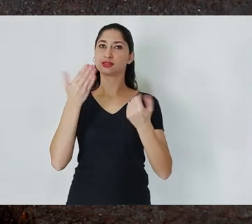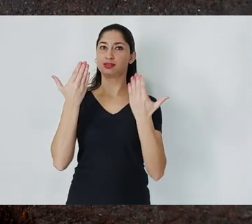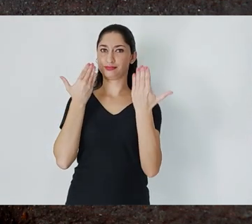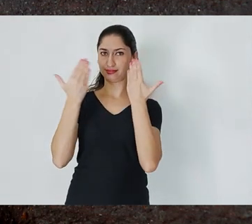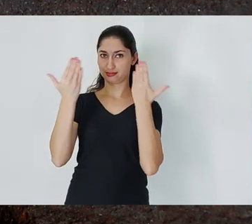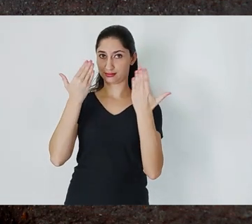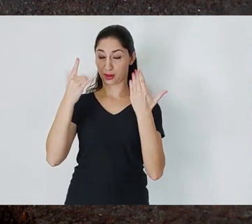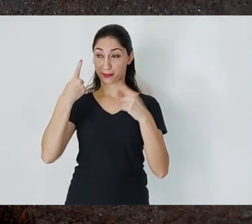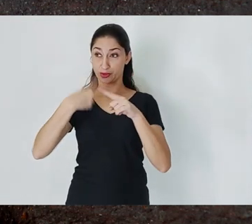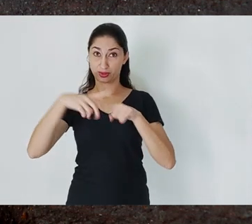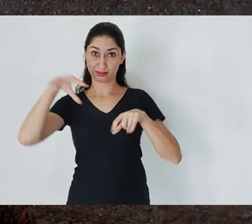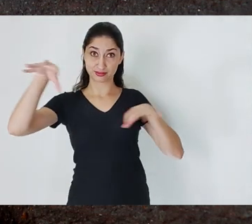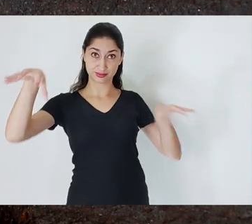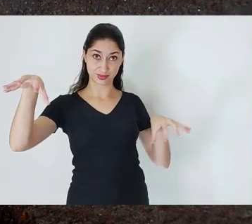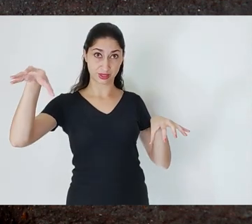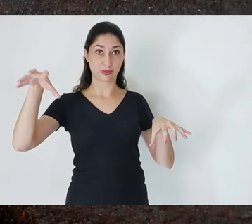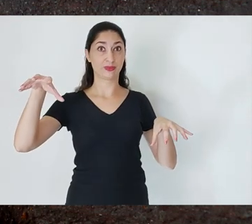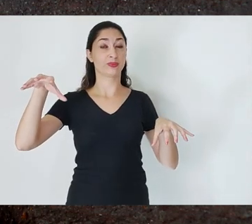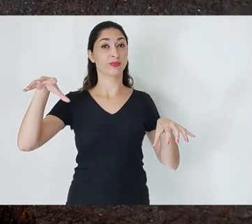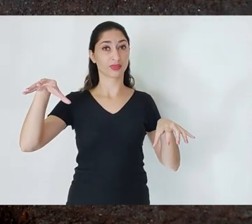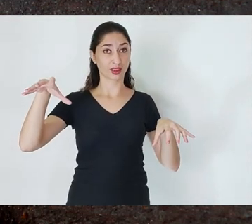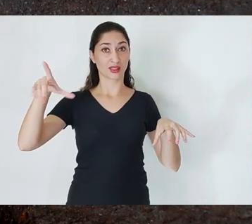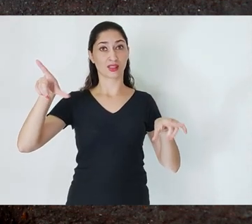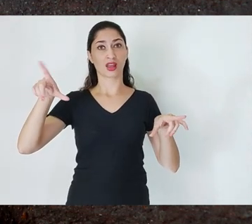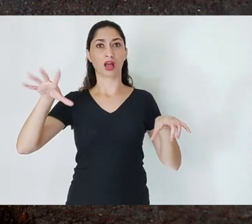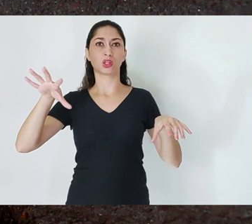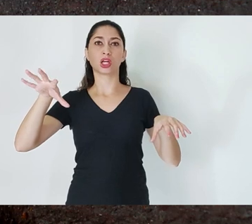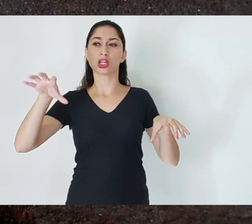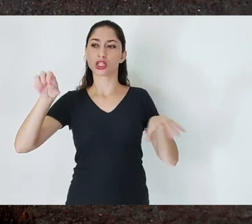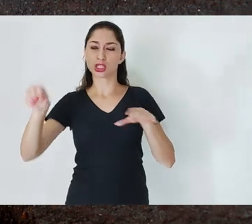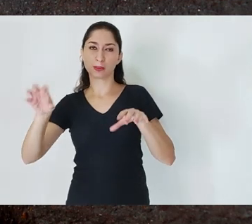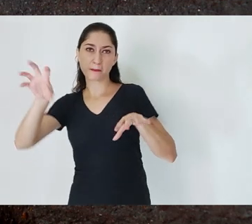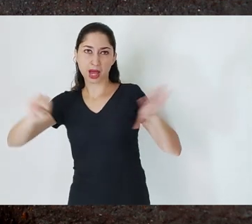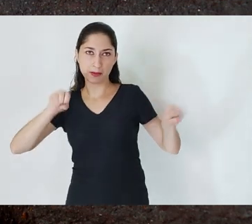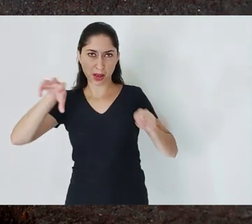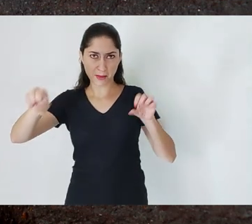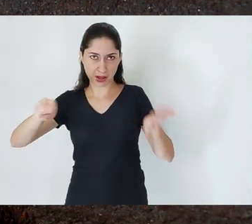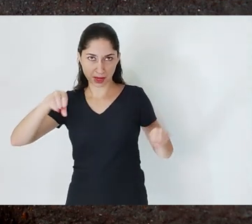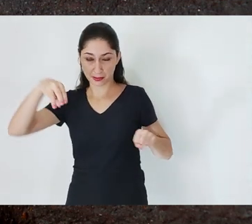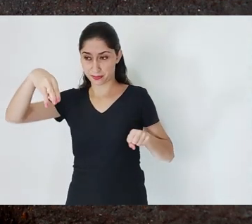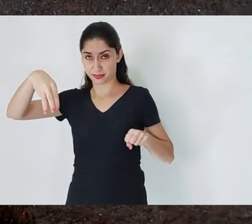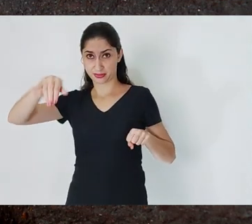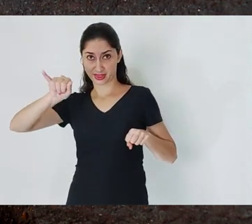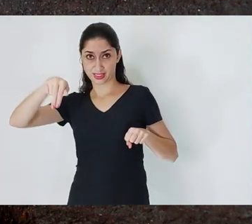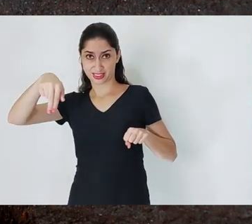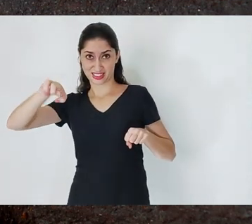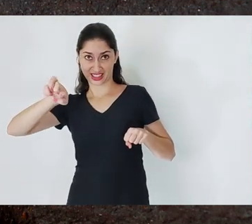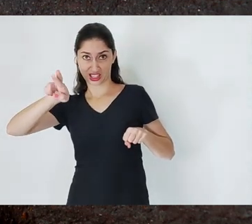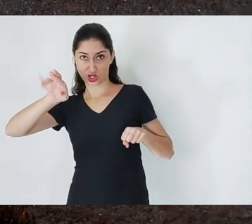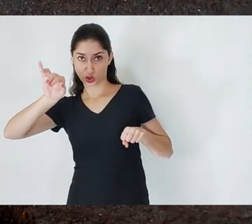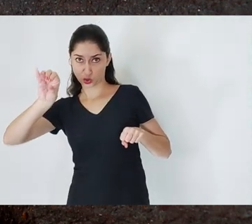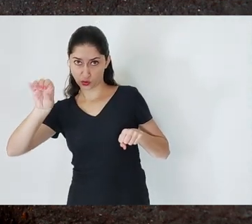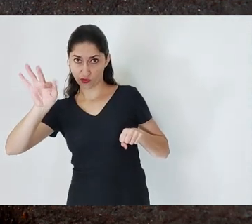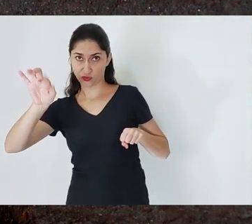So, there is not much difference in terms of production, but there is a big difference in social and environmental dimensions,